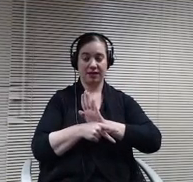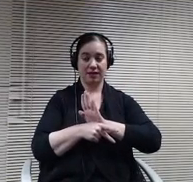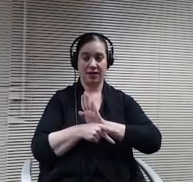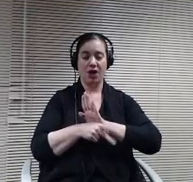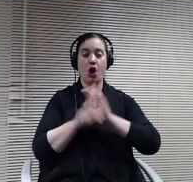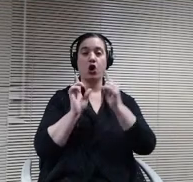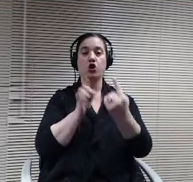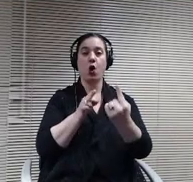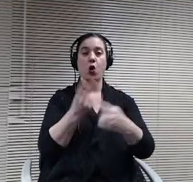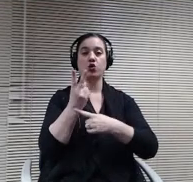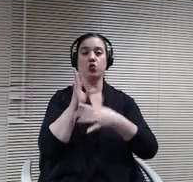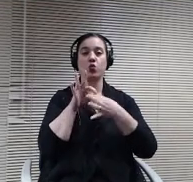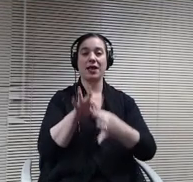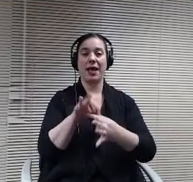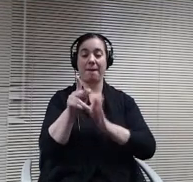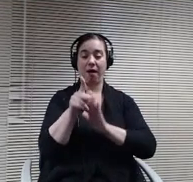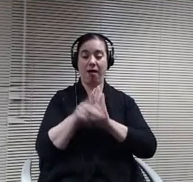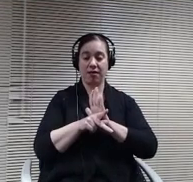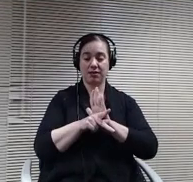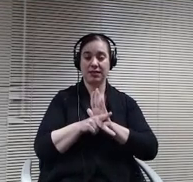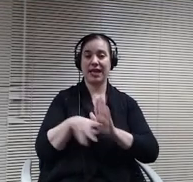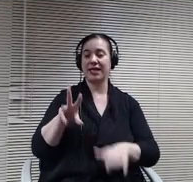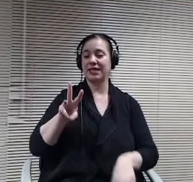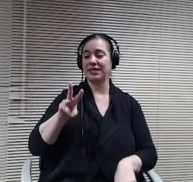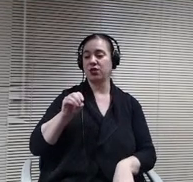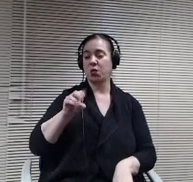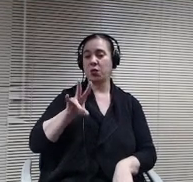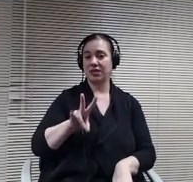Controversial topics and materials Doctor Peterson